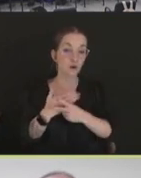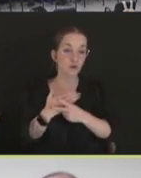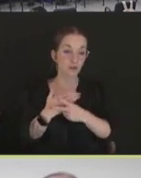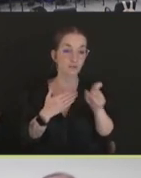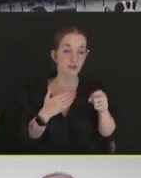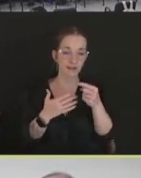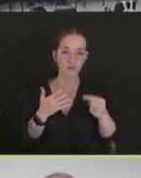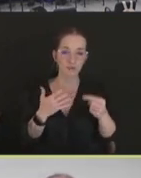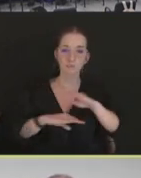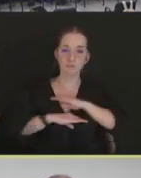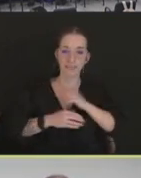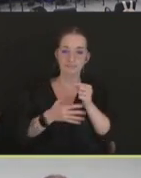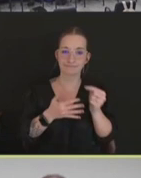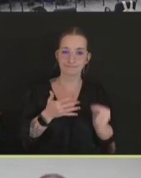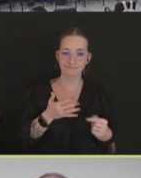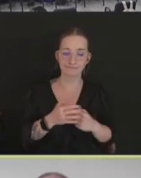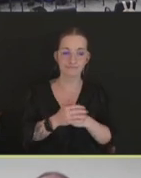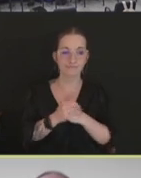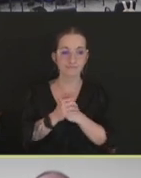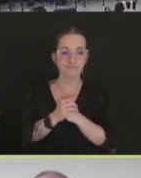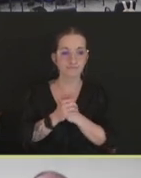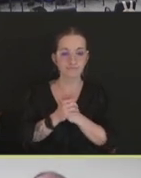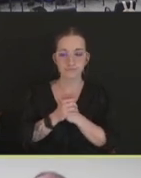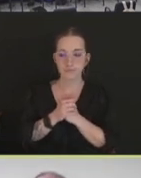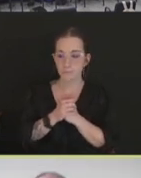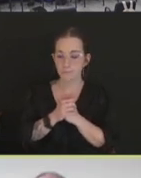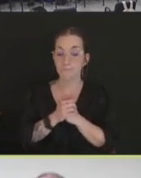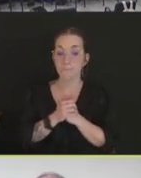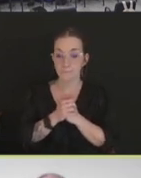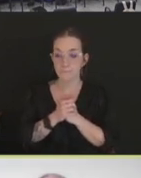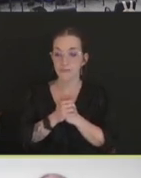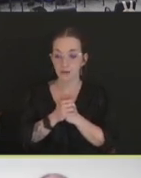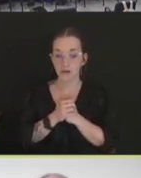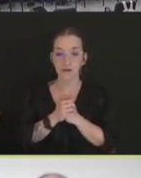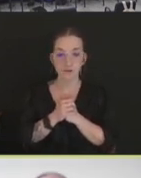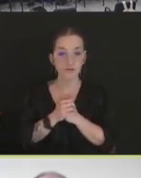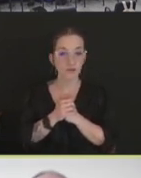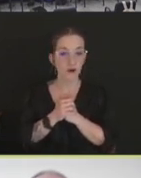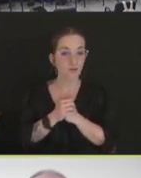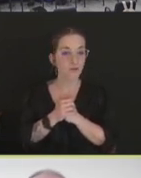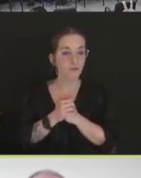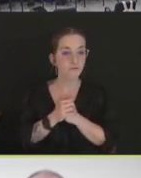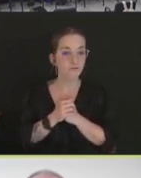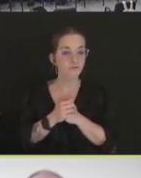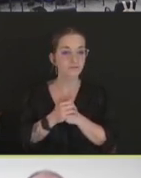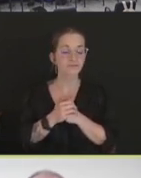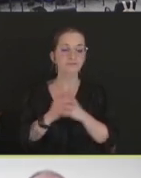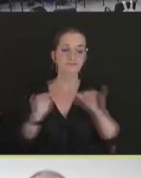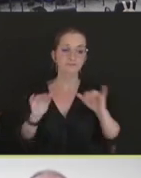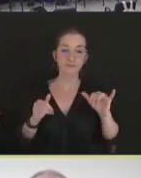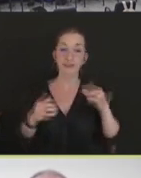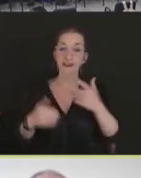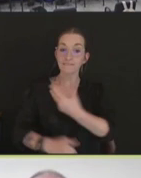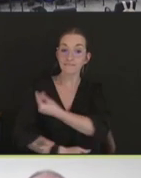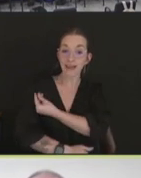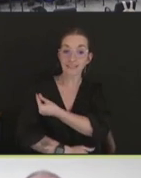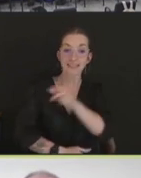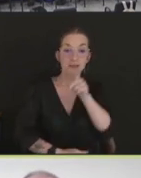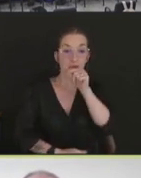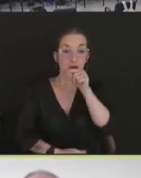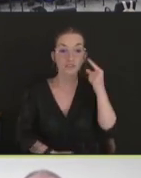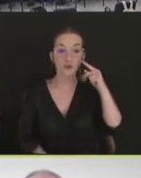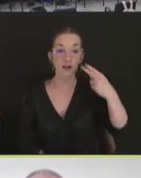So, when we think about vaccinating birds for a highly pathogenic avian influenza,